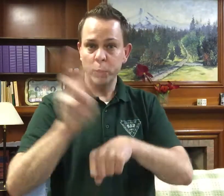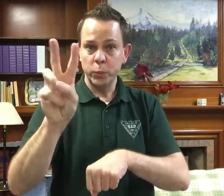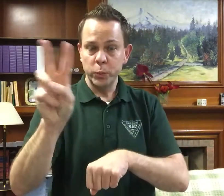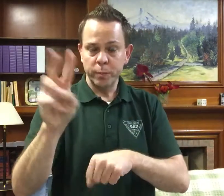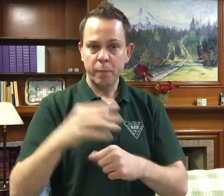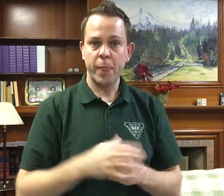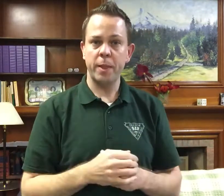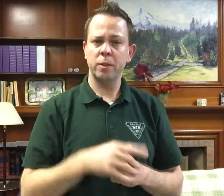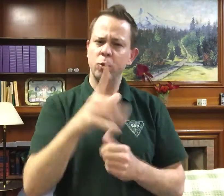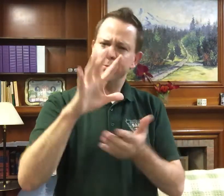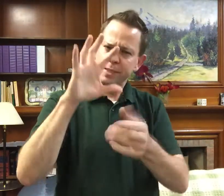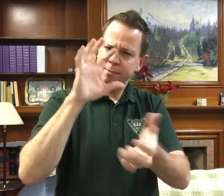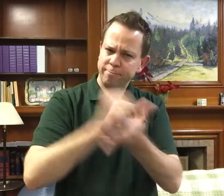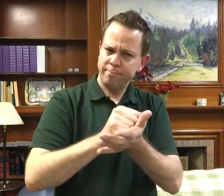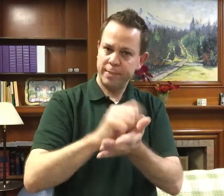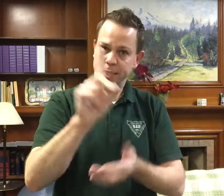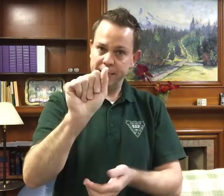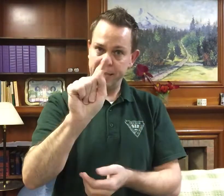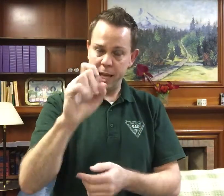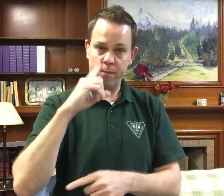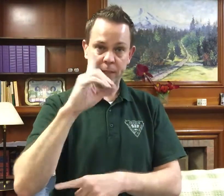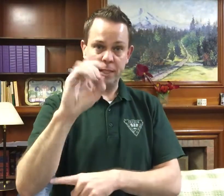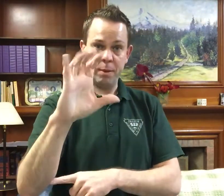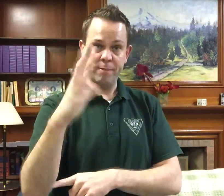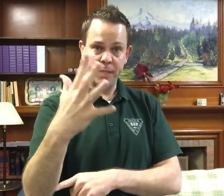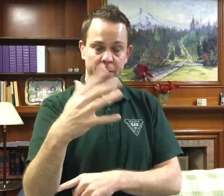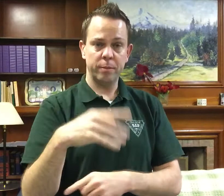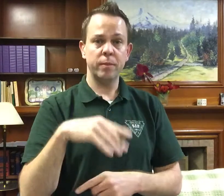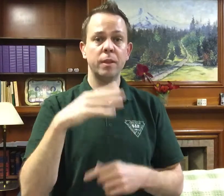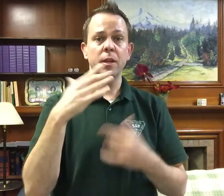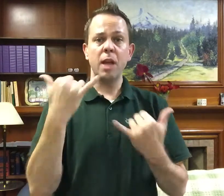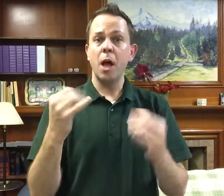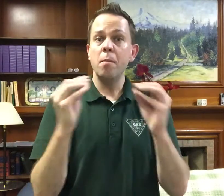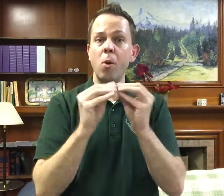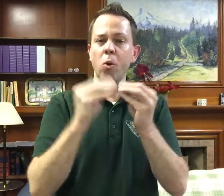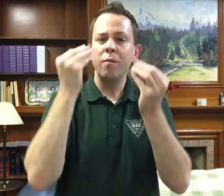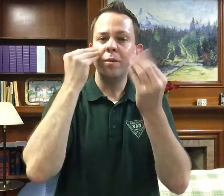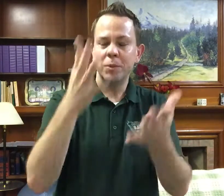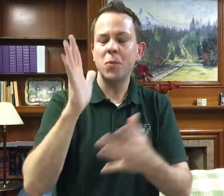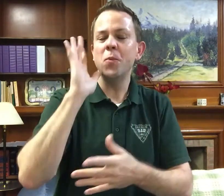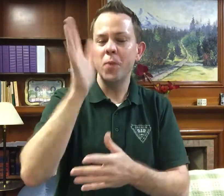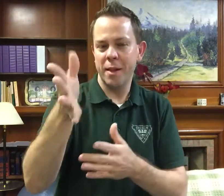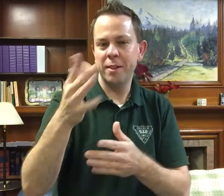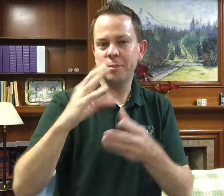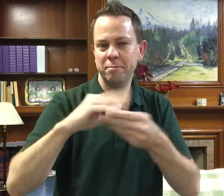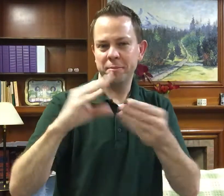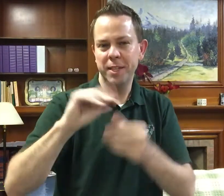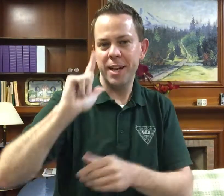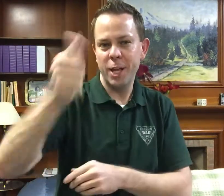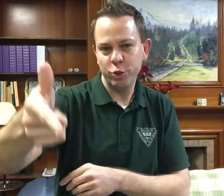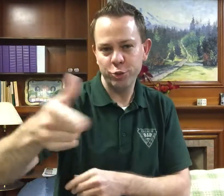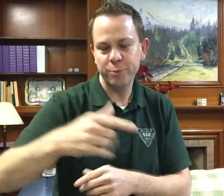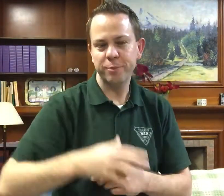So again, save the date: December 5. We will have more information and stories for you later.